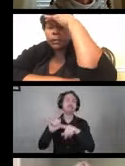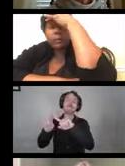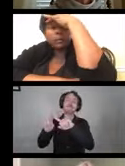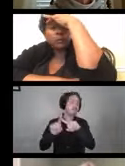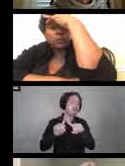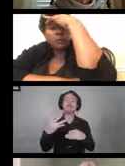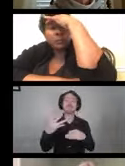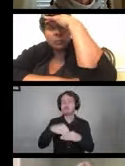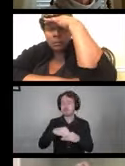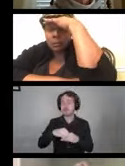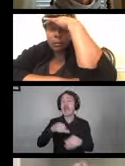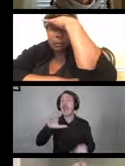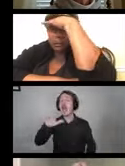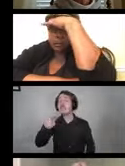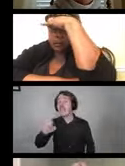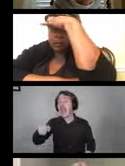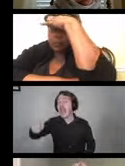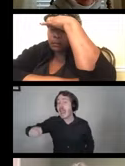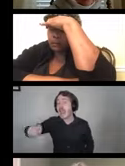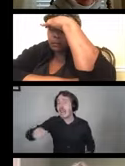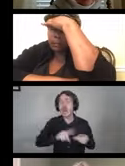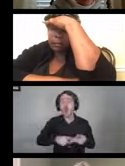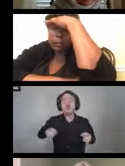Canes, crunches, walkers,